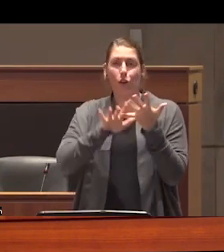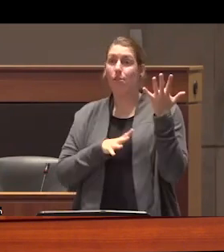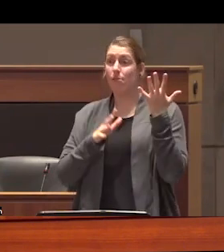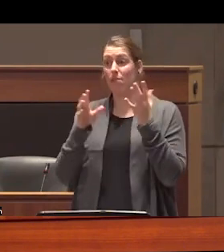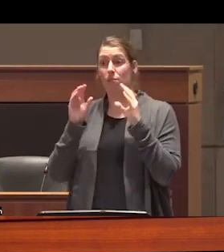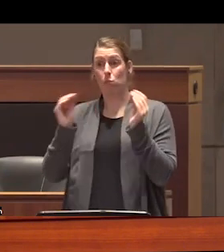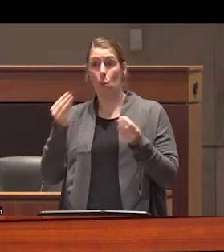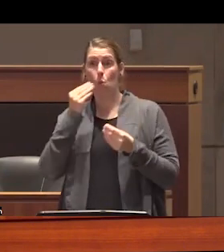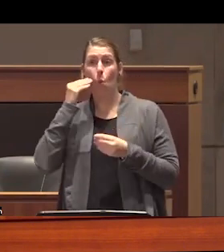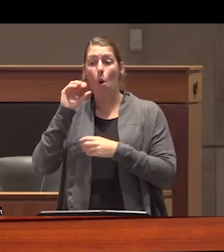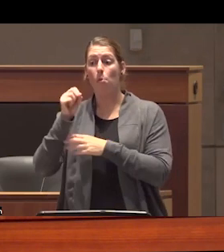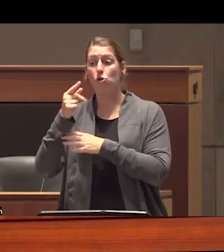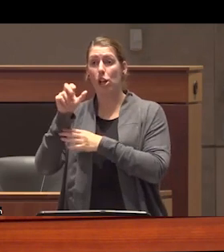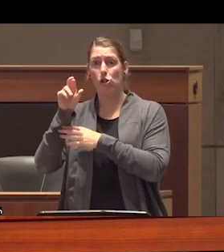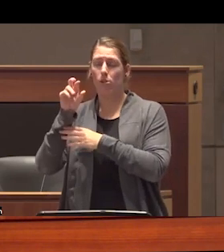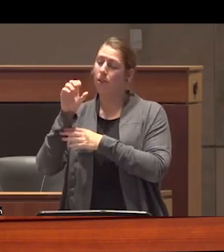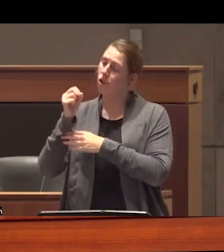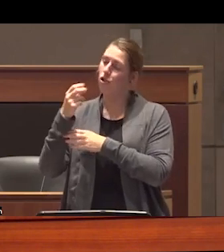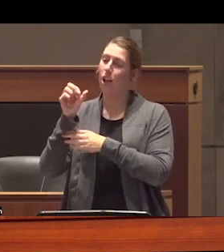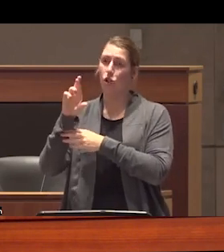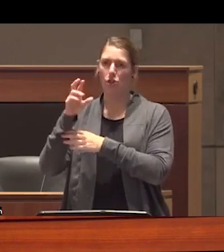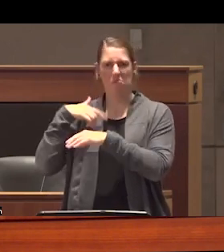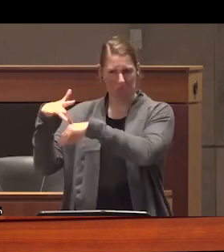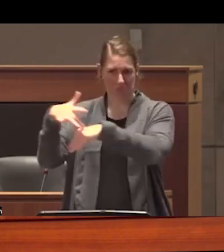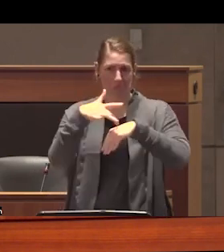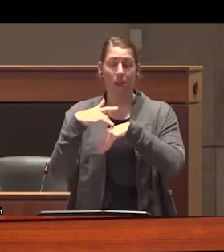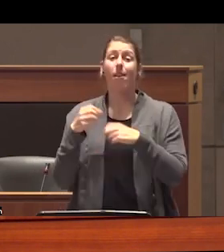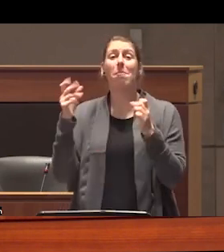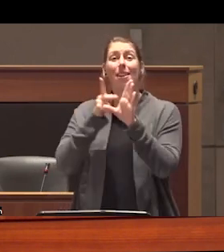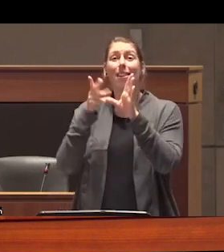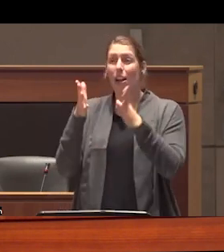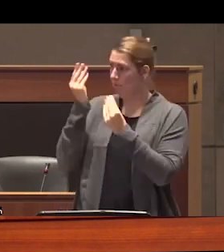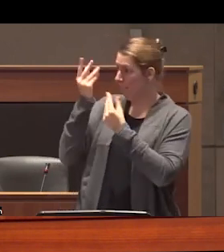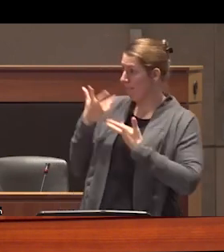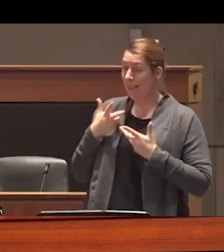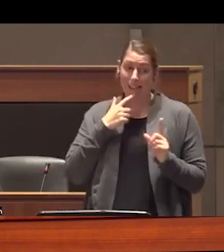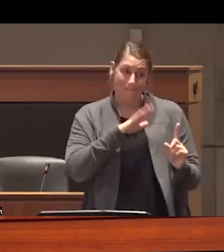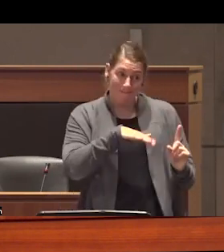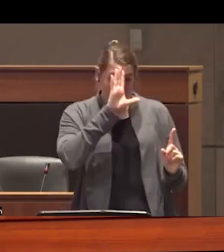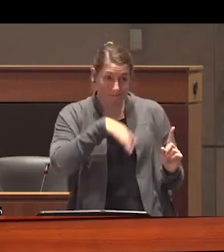Vancouver's downtown east side I've been told by many psychiatrists that the best I can hope for is